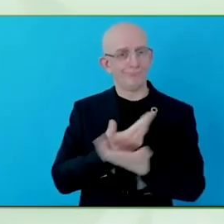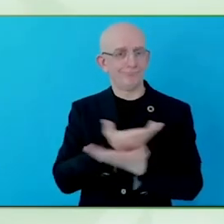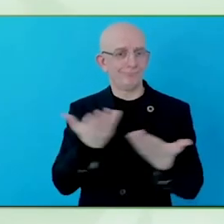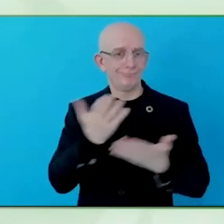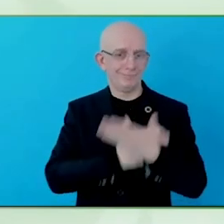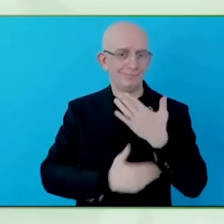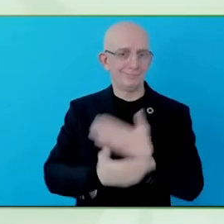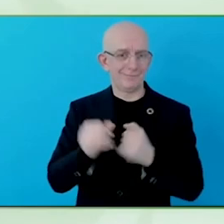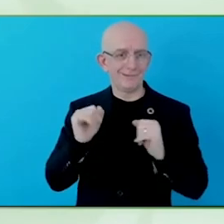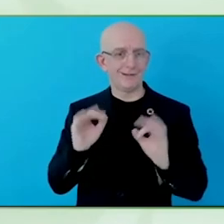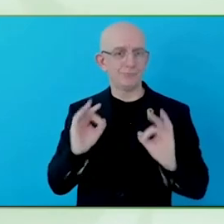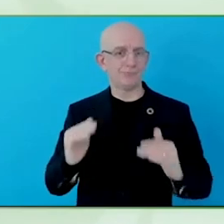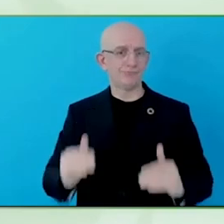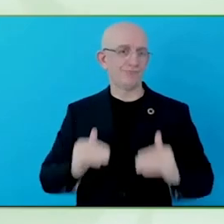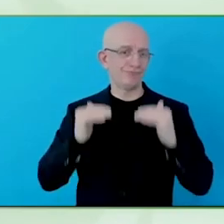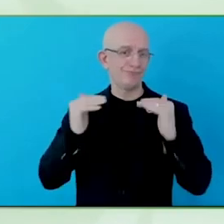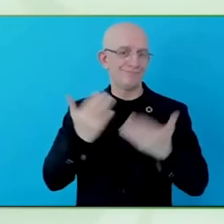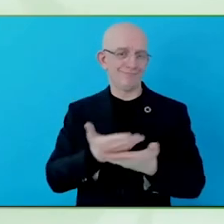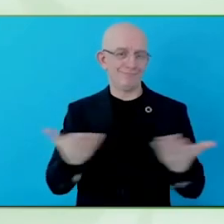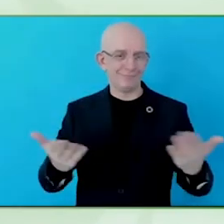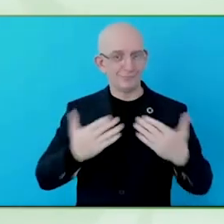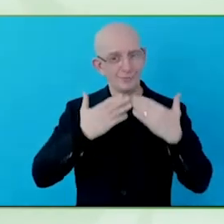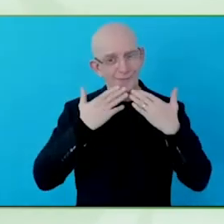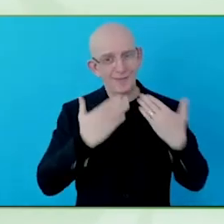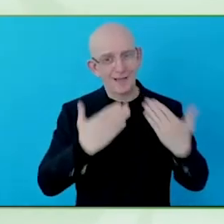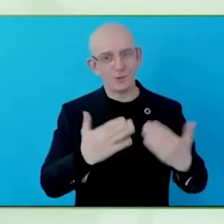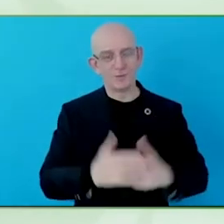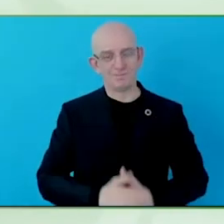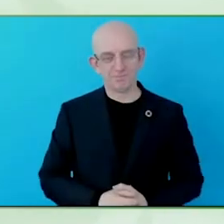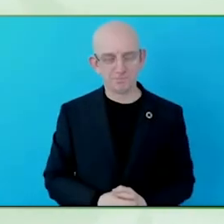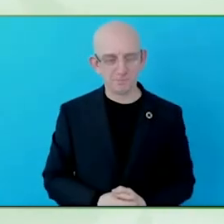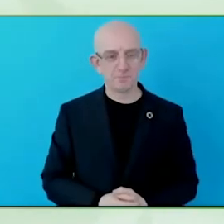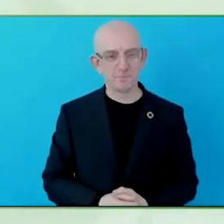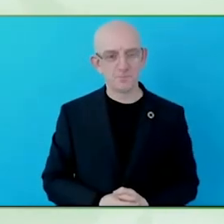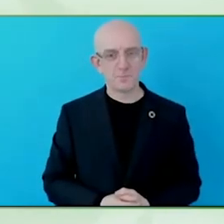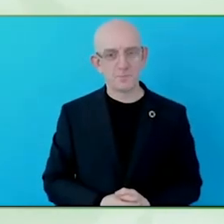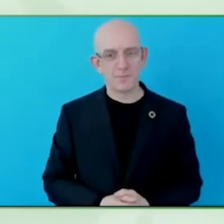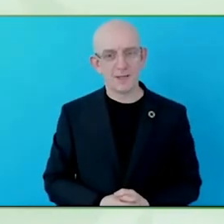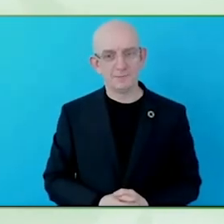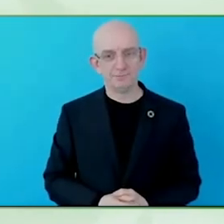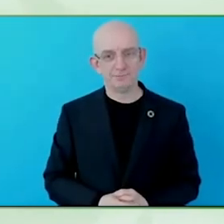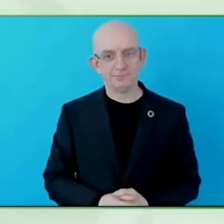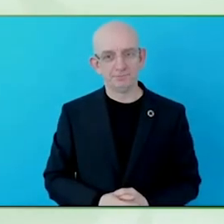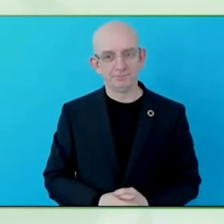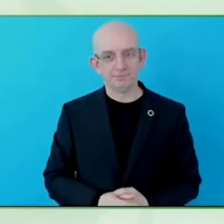get in touch if you would like to be a launch partner and help us to encourage every company you work with, to do this.